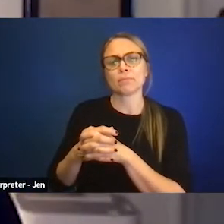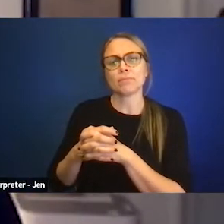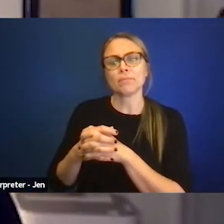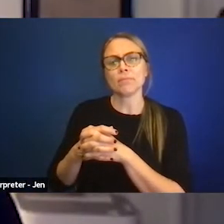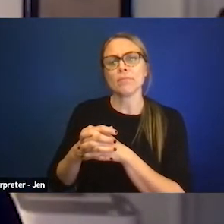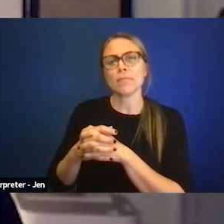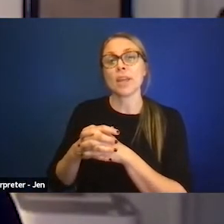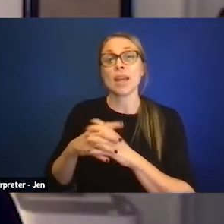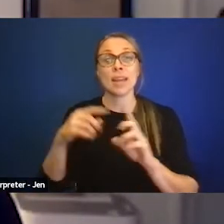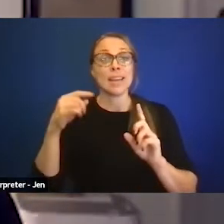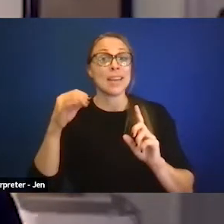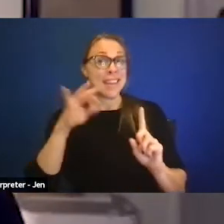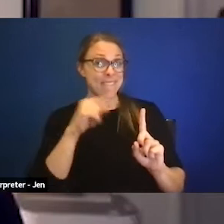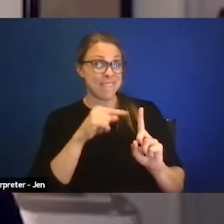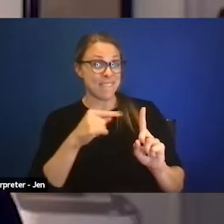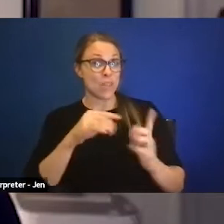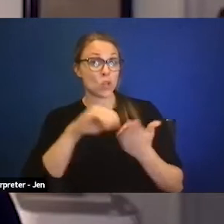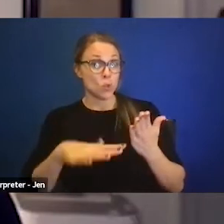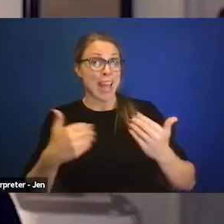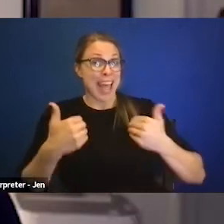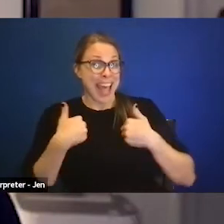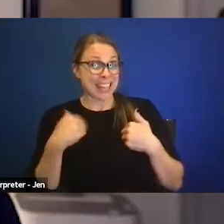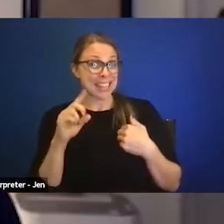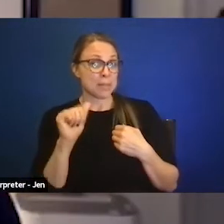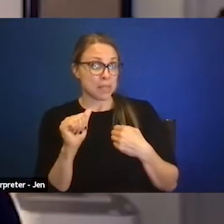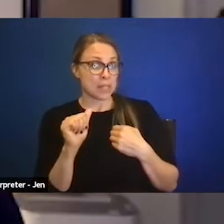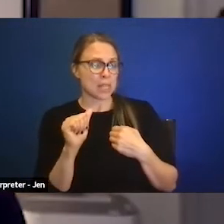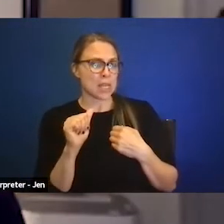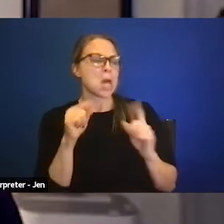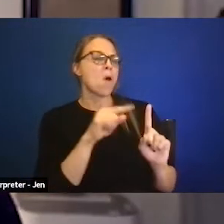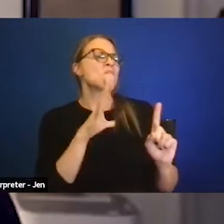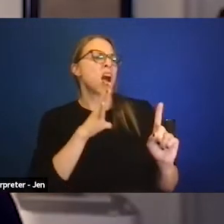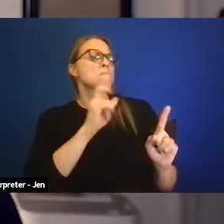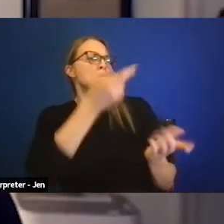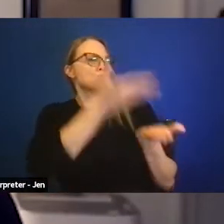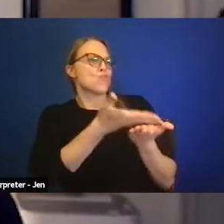that a student has a disability without a lot of documentation that they're not gonna pay